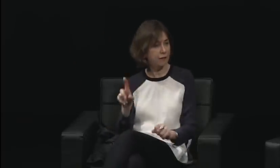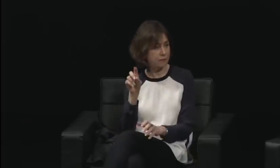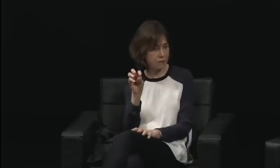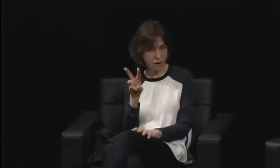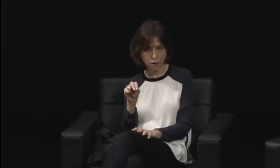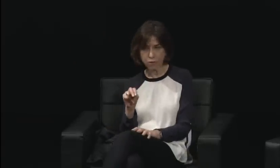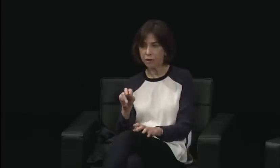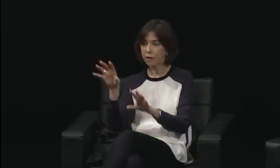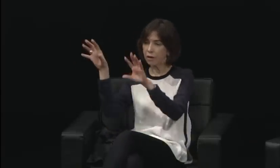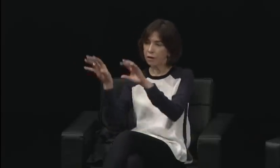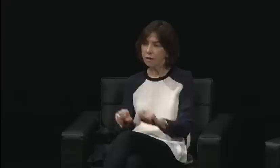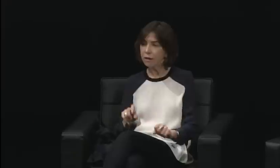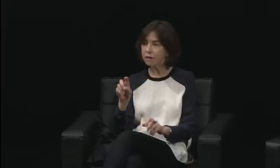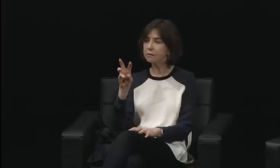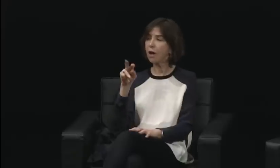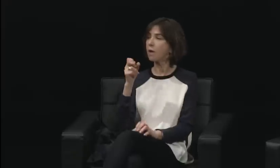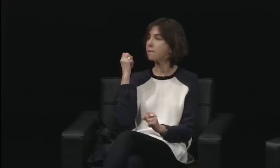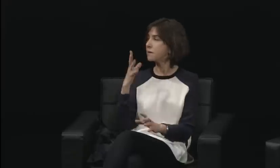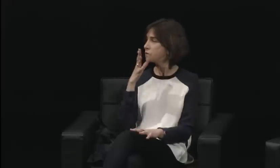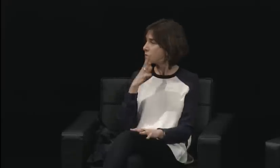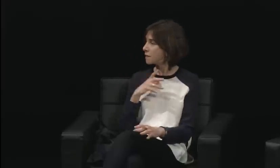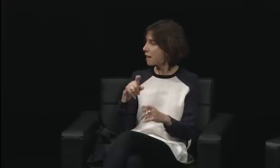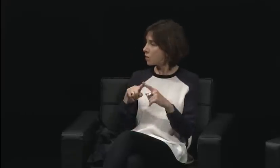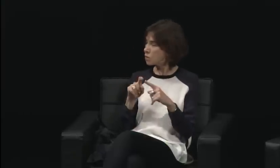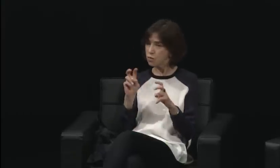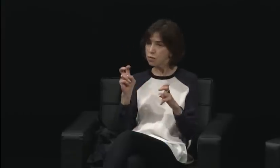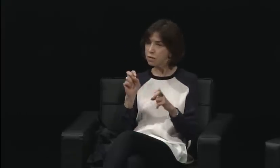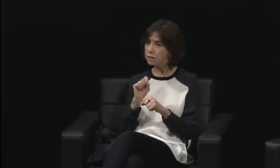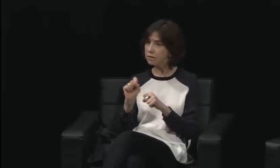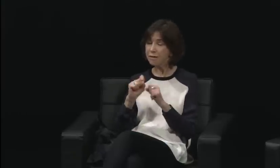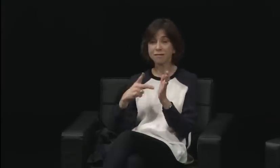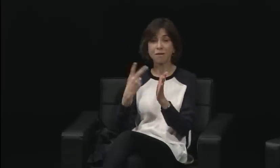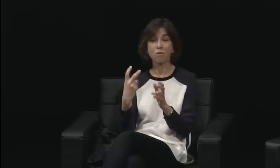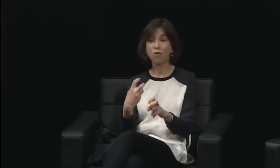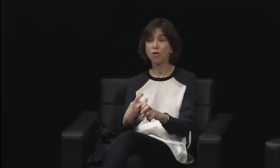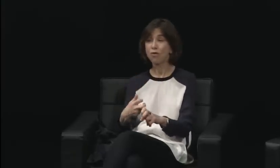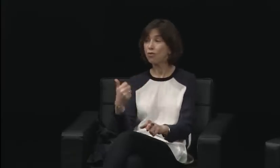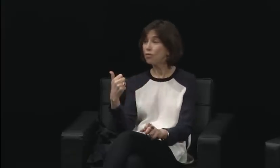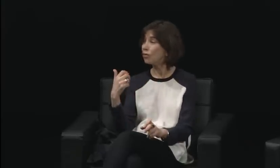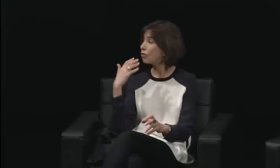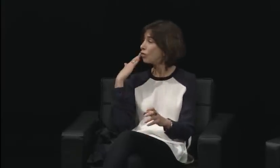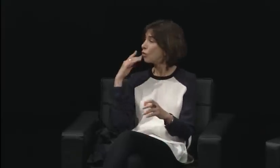It was not even conceivable that management